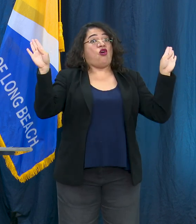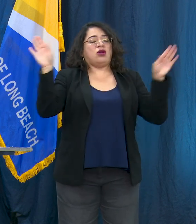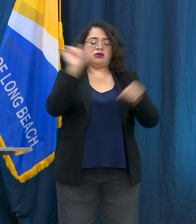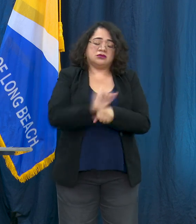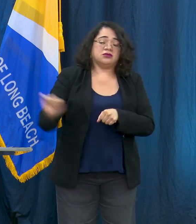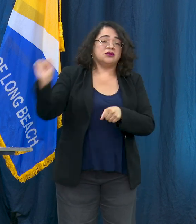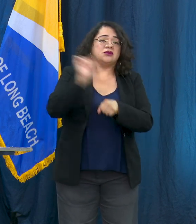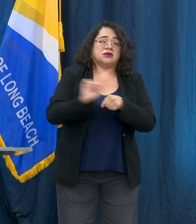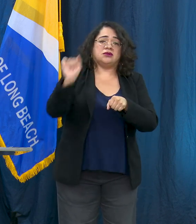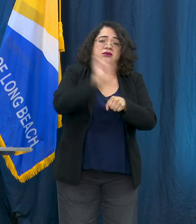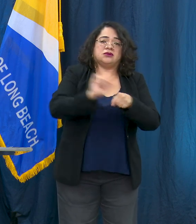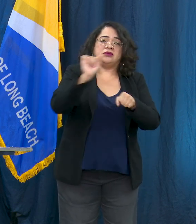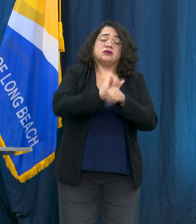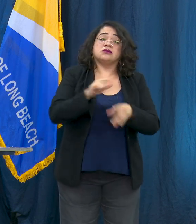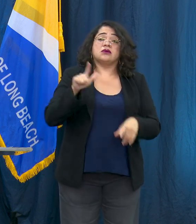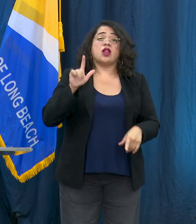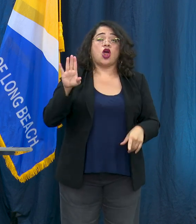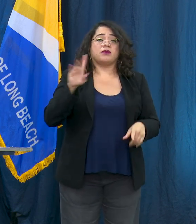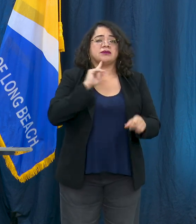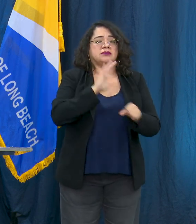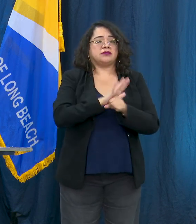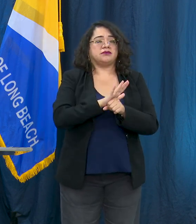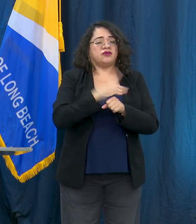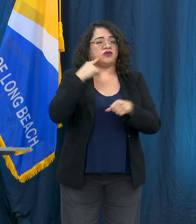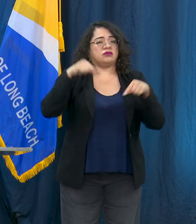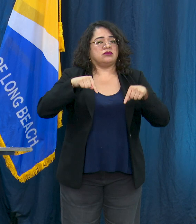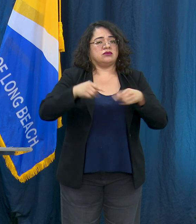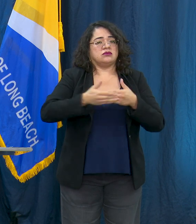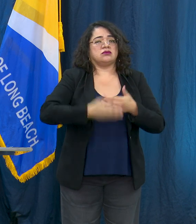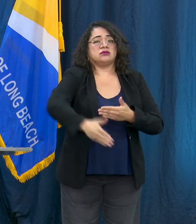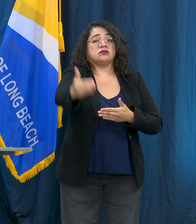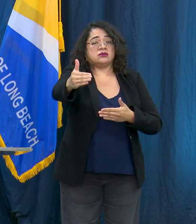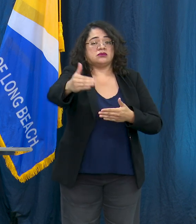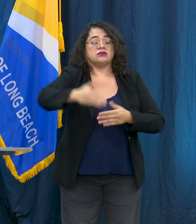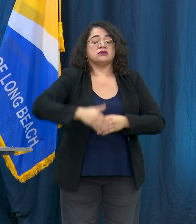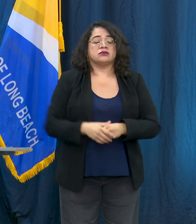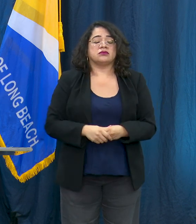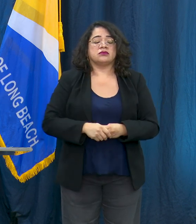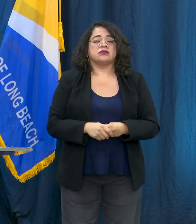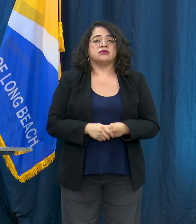the city is committed to this work moving forward. Finally, I want to